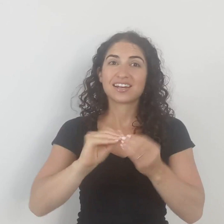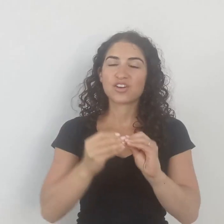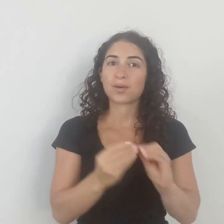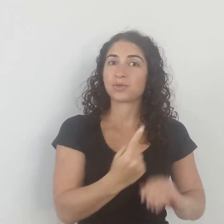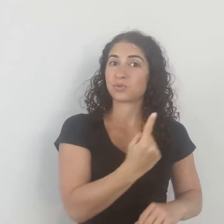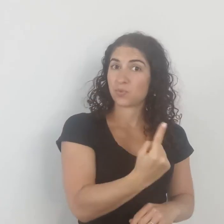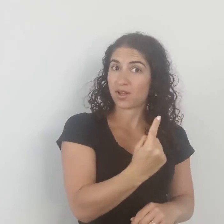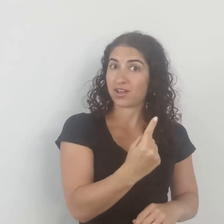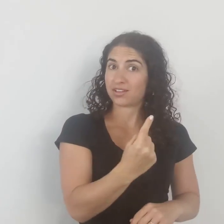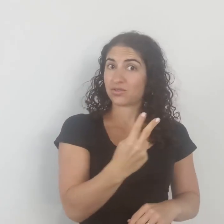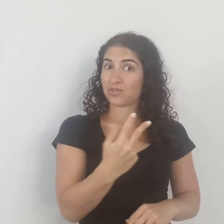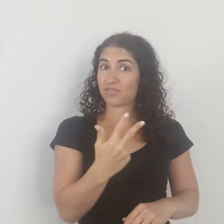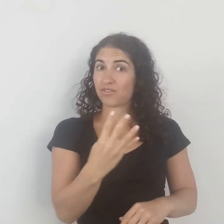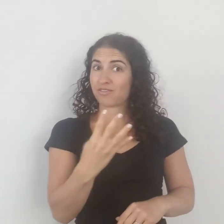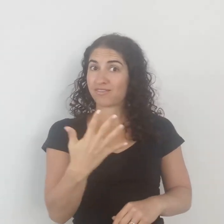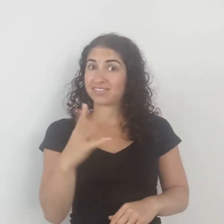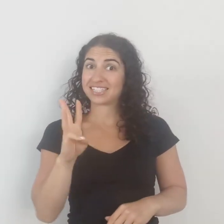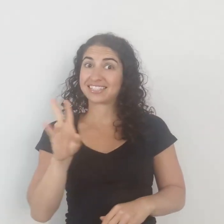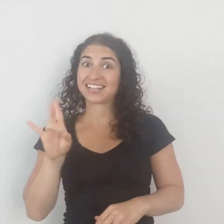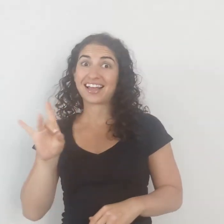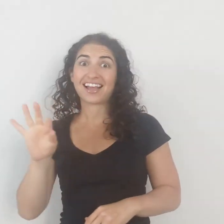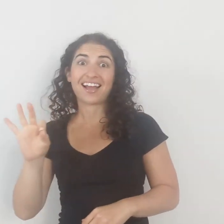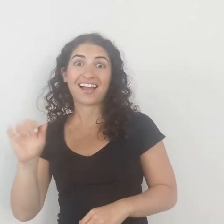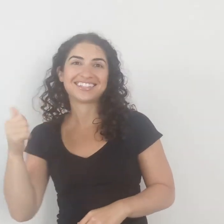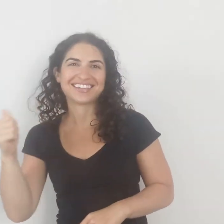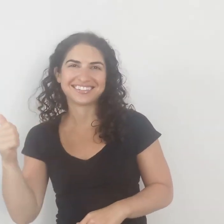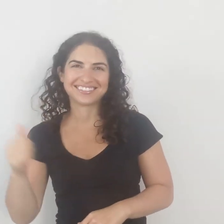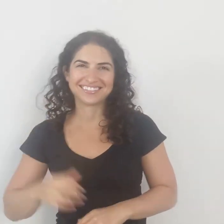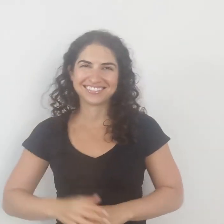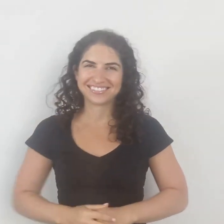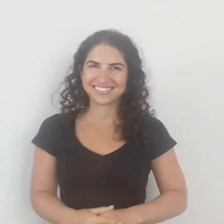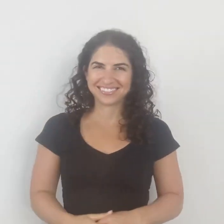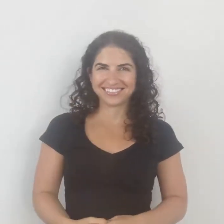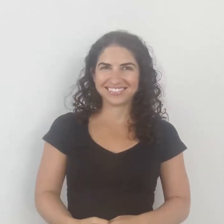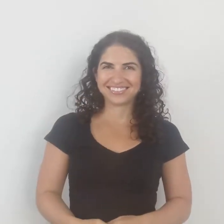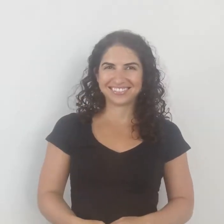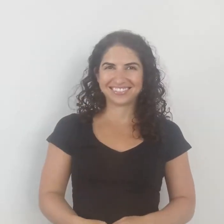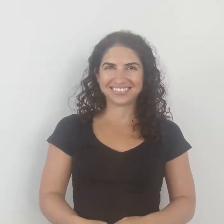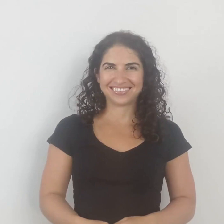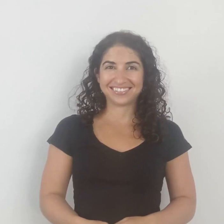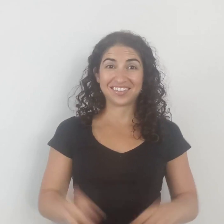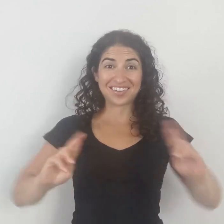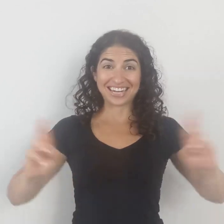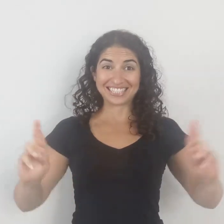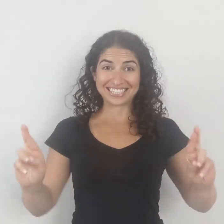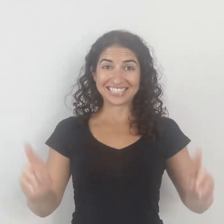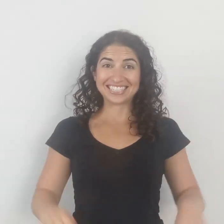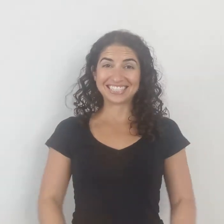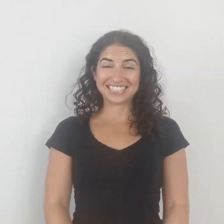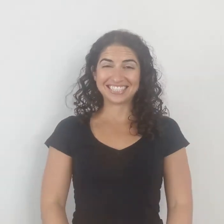Numbers 1, 2, 3, 4, 5, 6, 7, 8, 9, and 10. Ready?